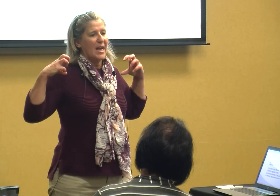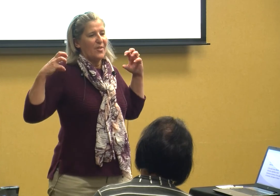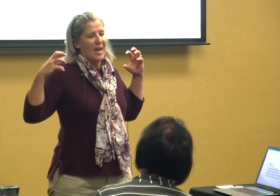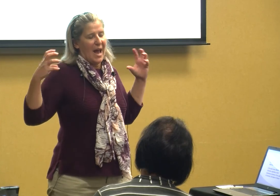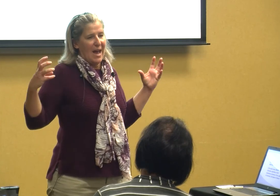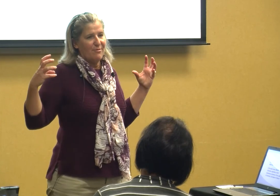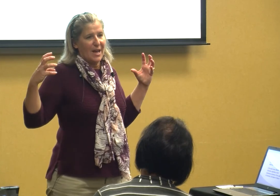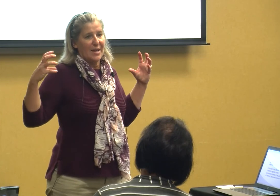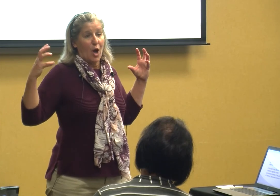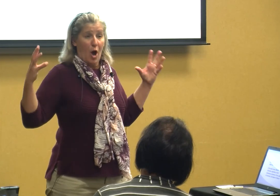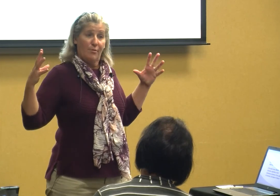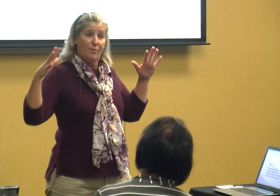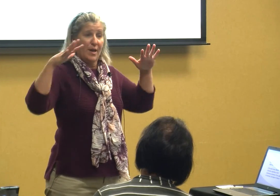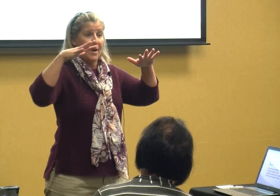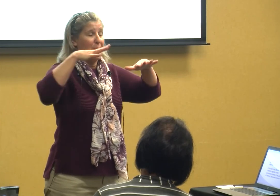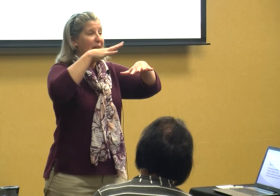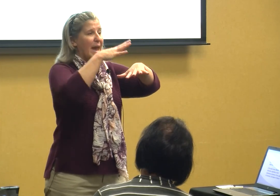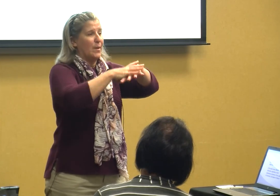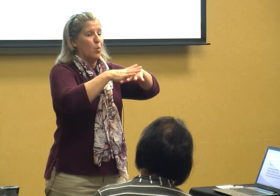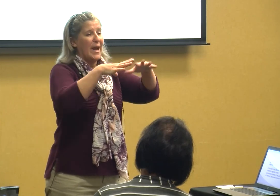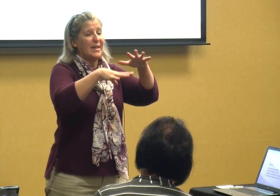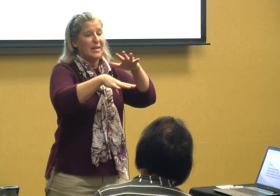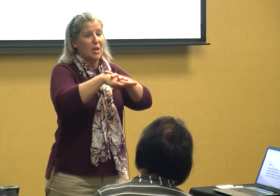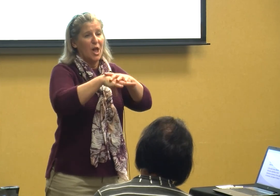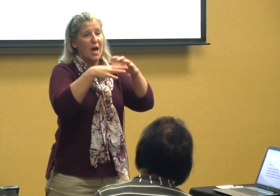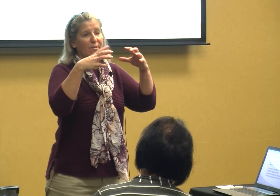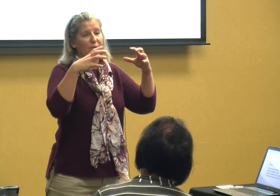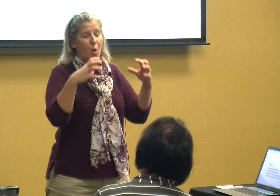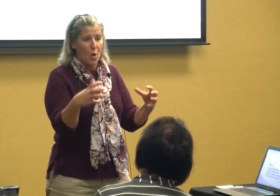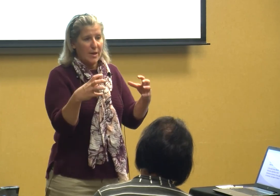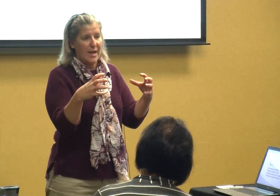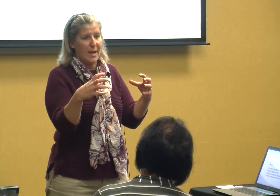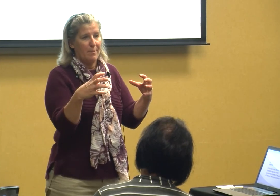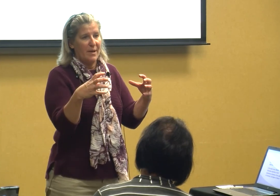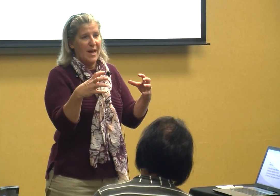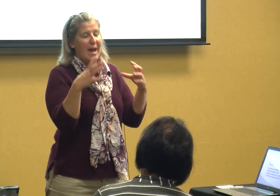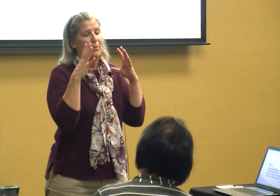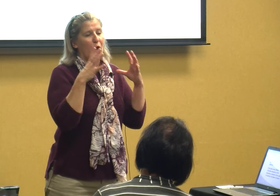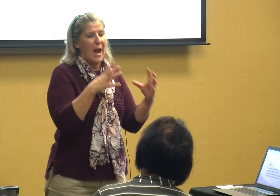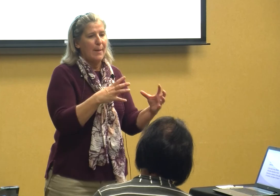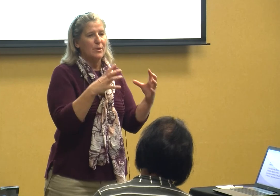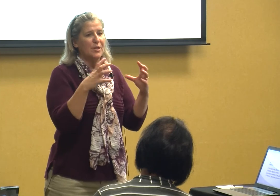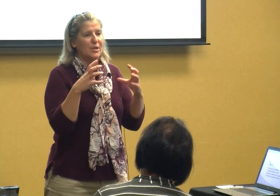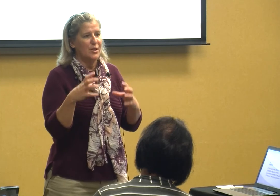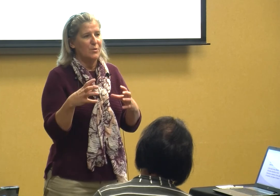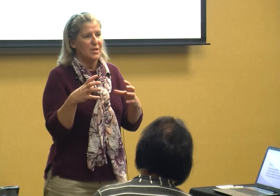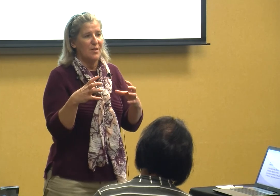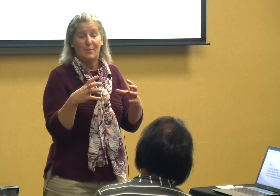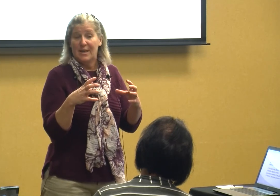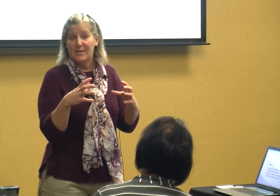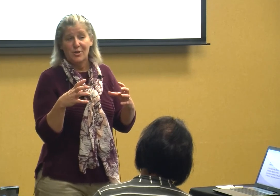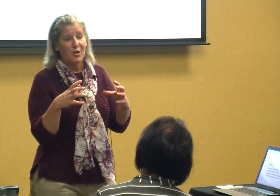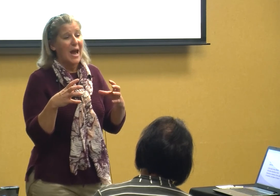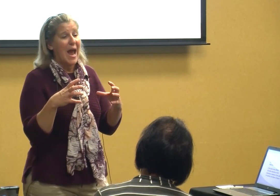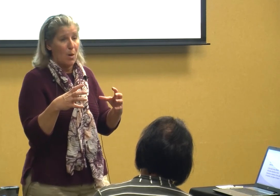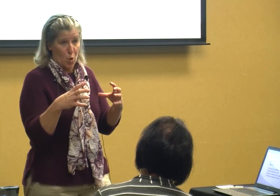got the Afghan off of him and waited gloves on him and were able to do stuff but it took hours